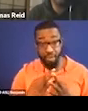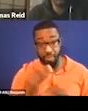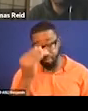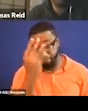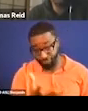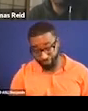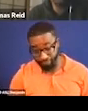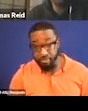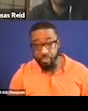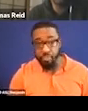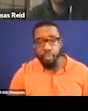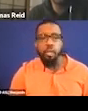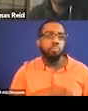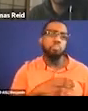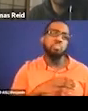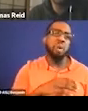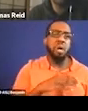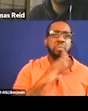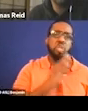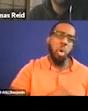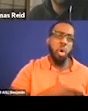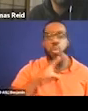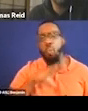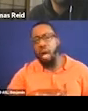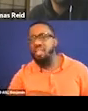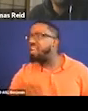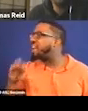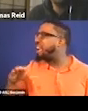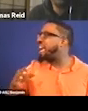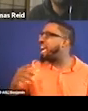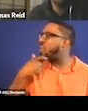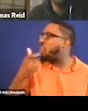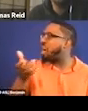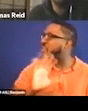hey let's watch a movie question, with something like okay, but we need to find something with audio